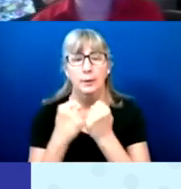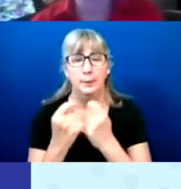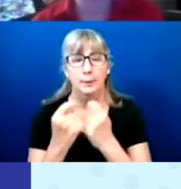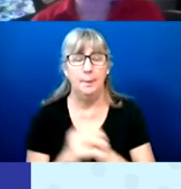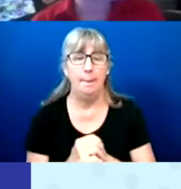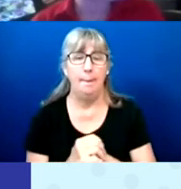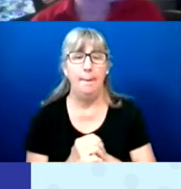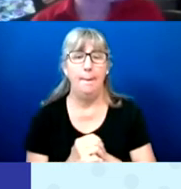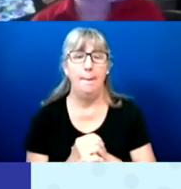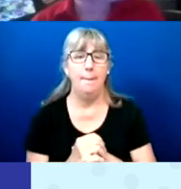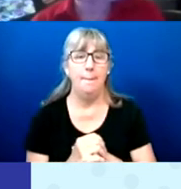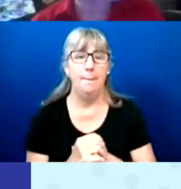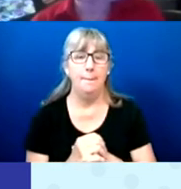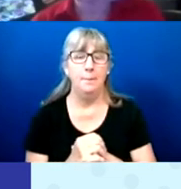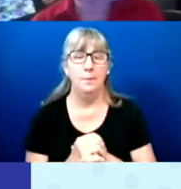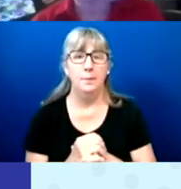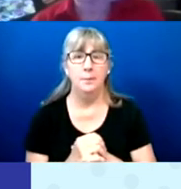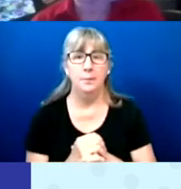Team.